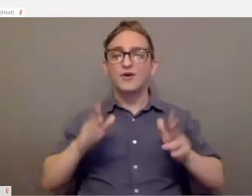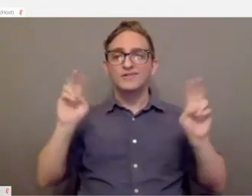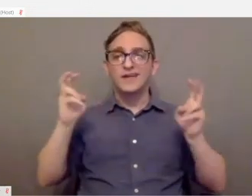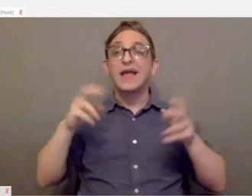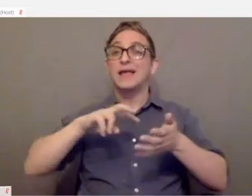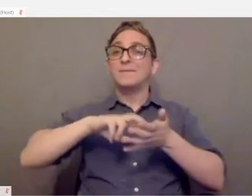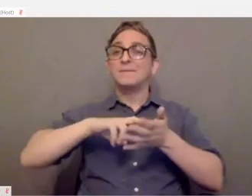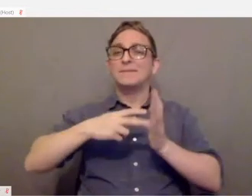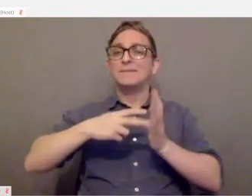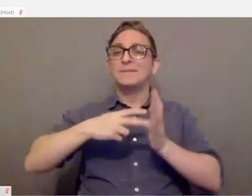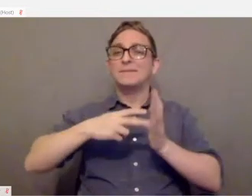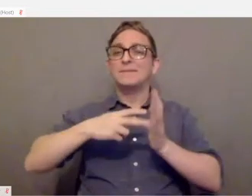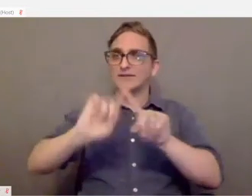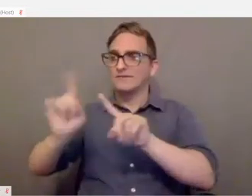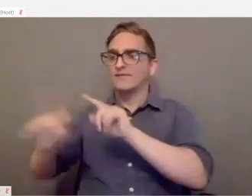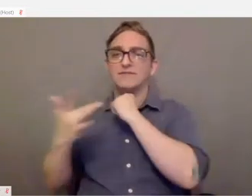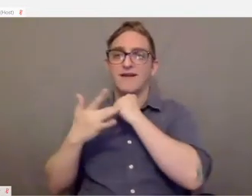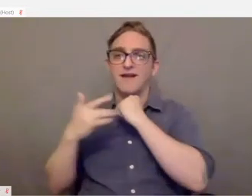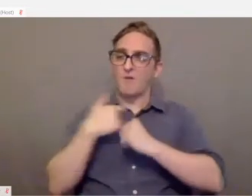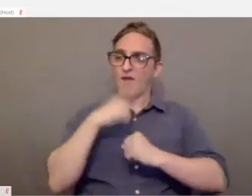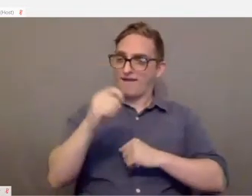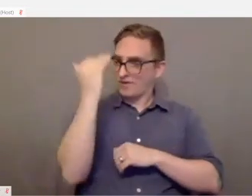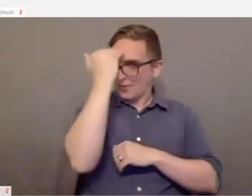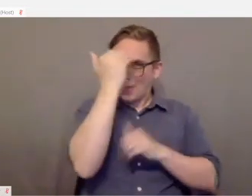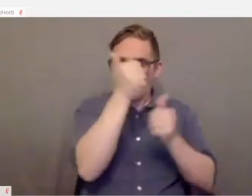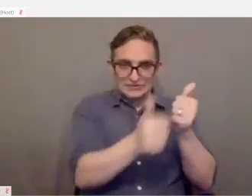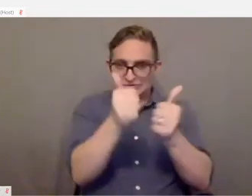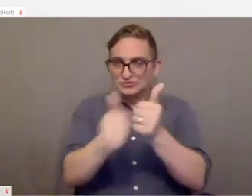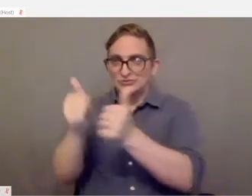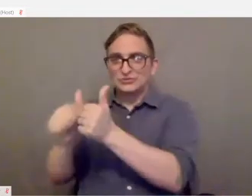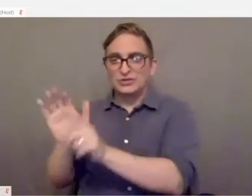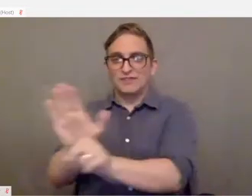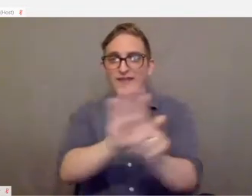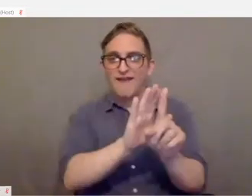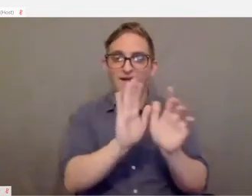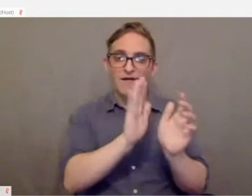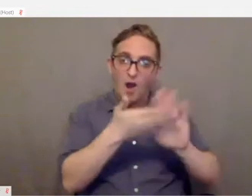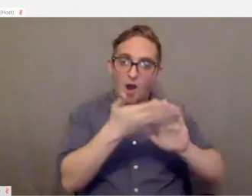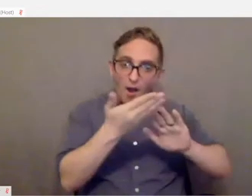technologies and have to so much about each and every one of them and how they operate and how they work.